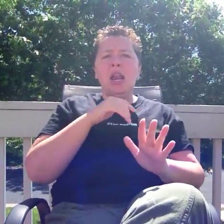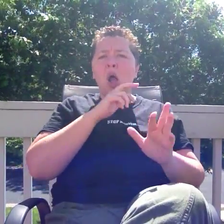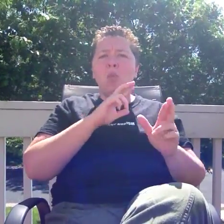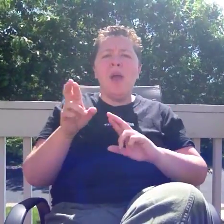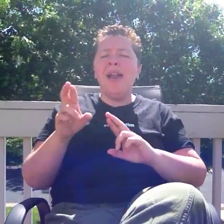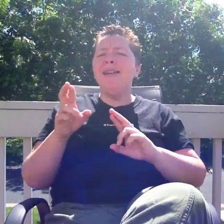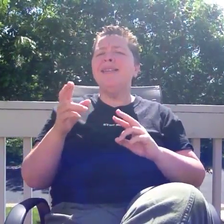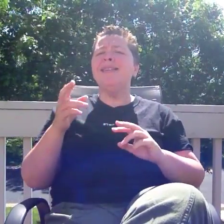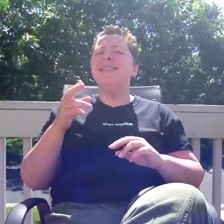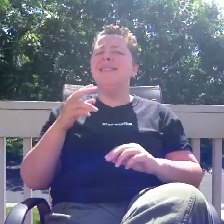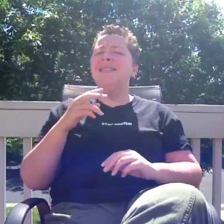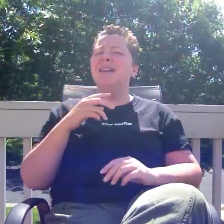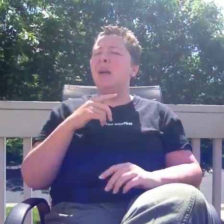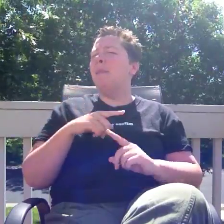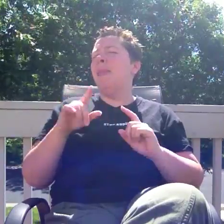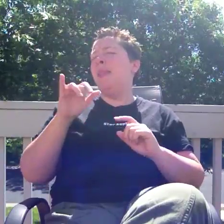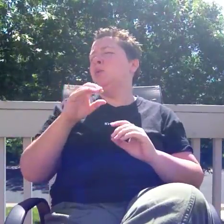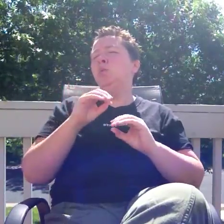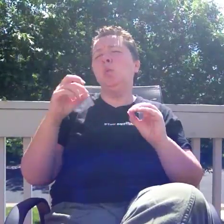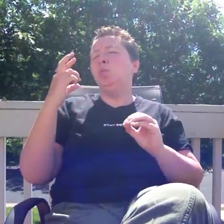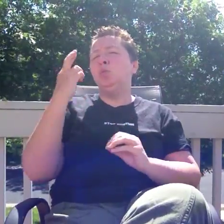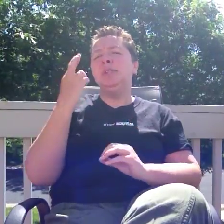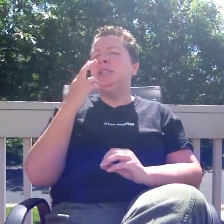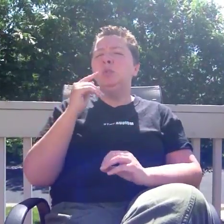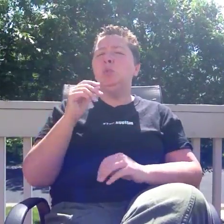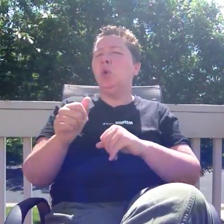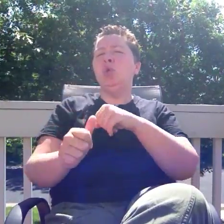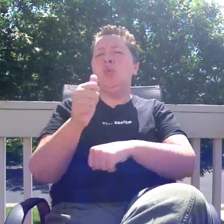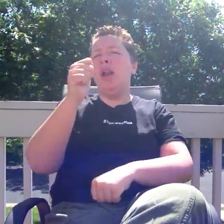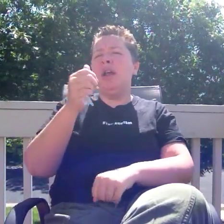necessarily feel ready to tackle that challenge.